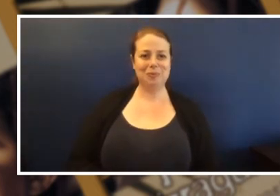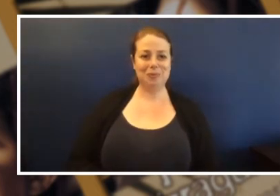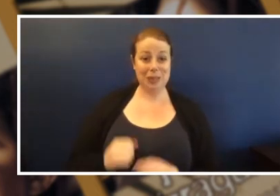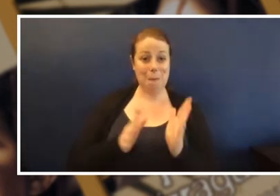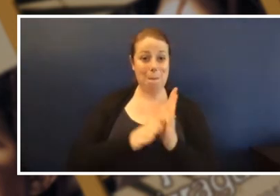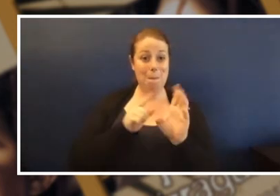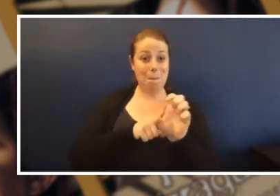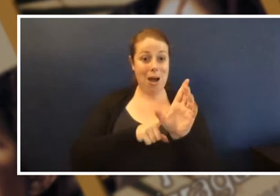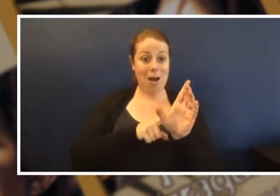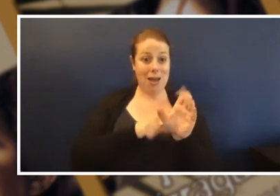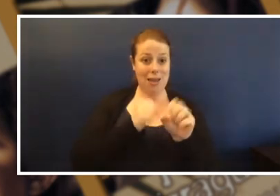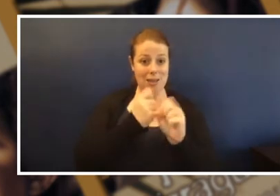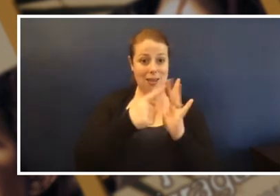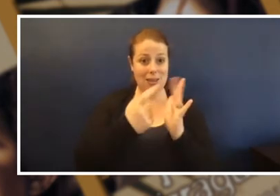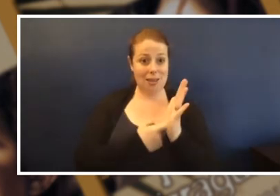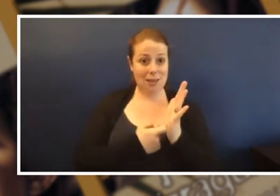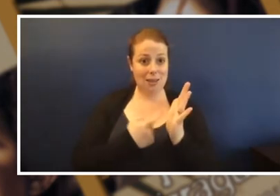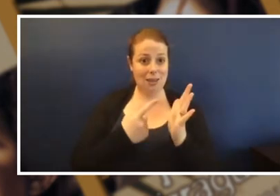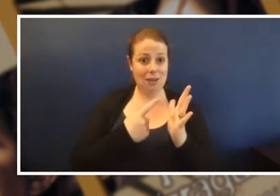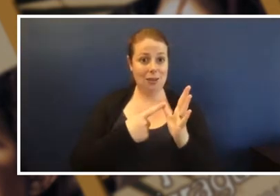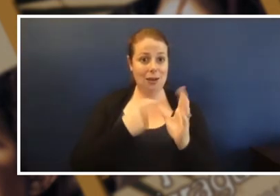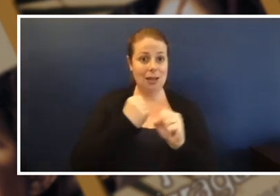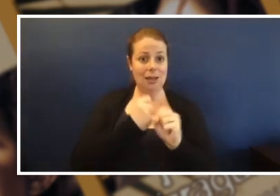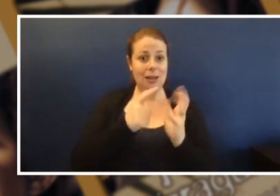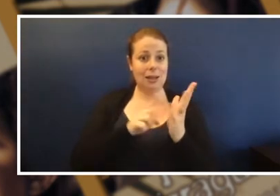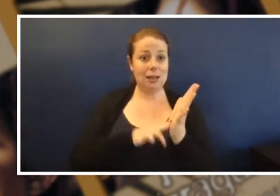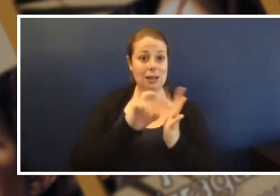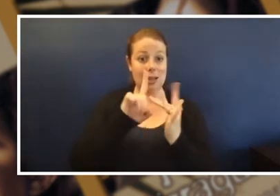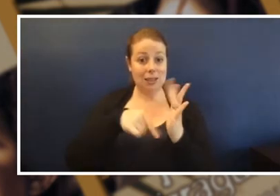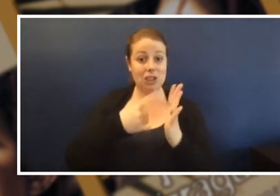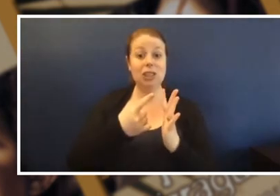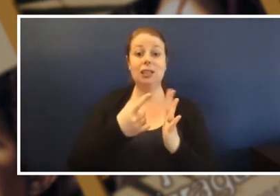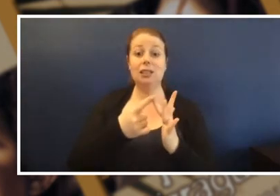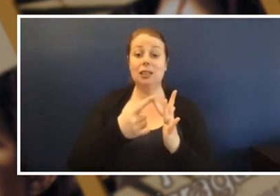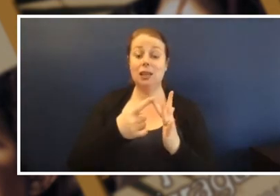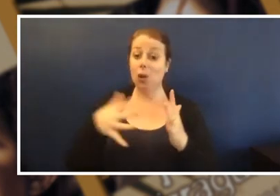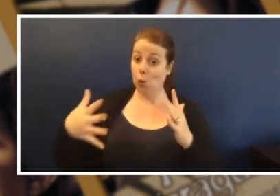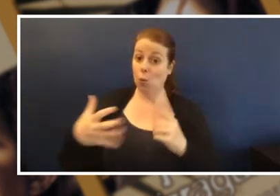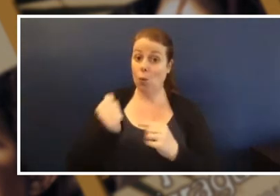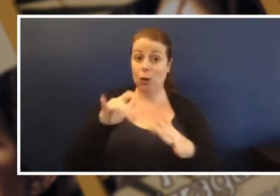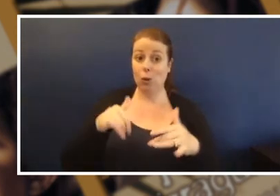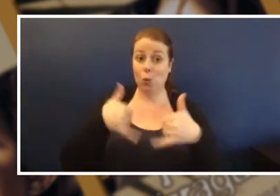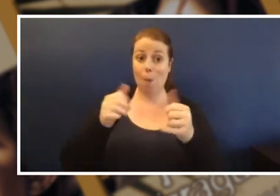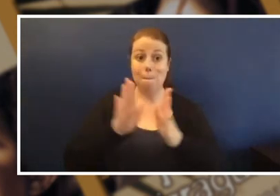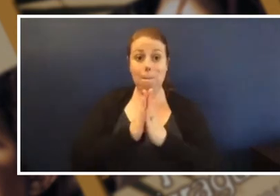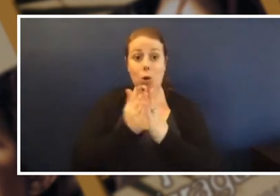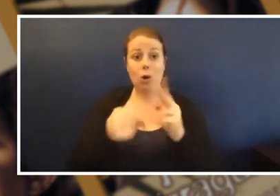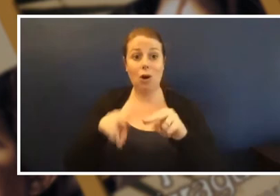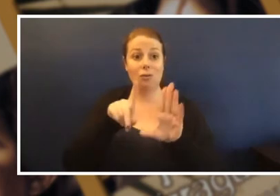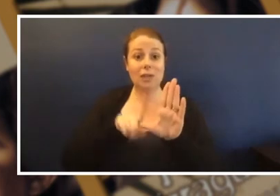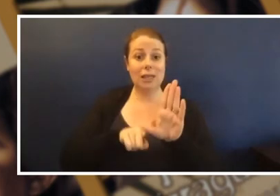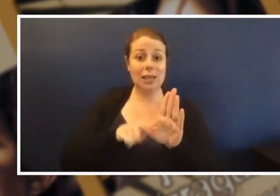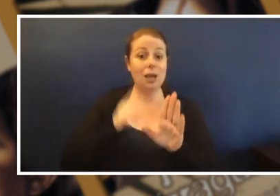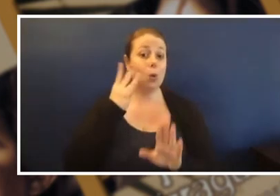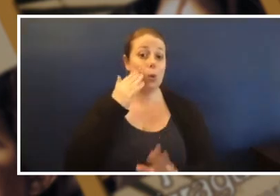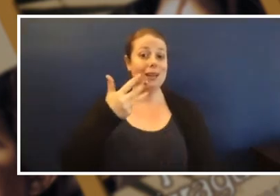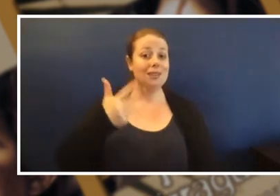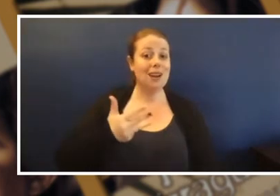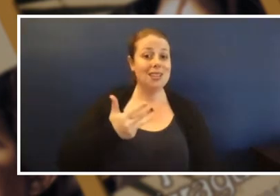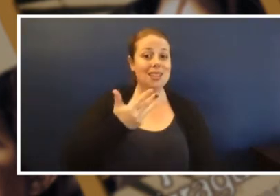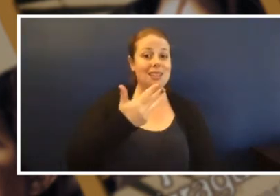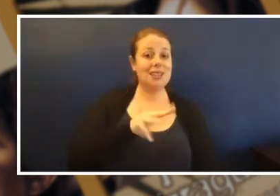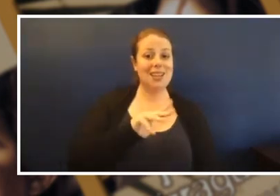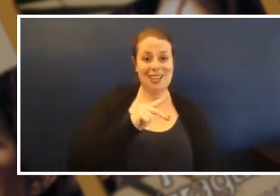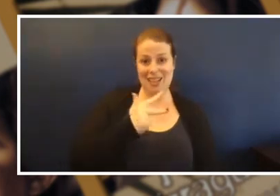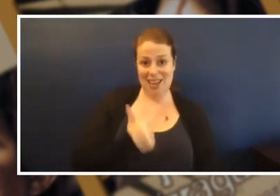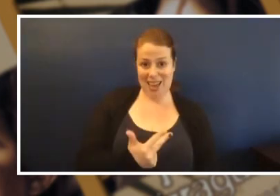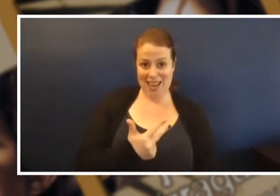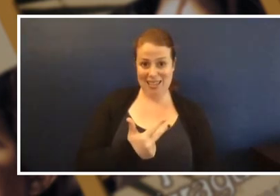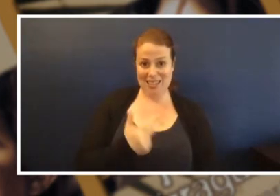indeed the Children's Book Council book of the year in 1998. Book of the year, yeah, yeah, yeah, yeah, yeah. And